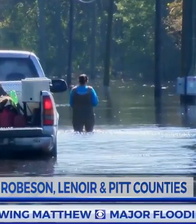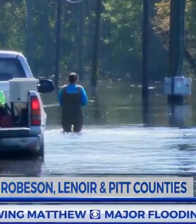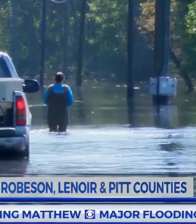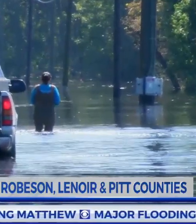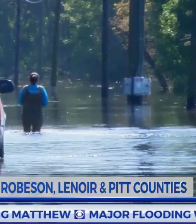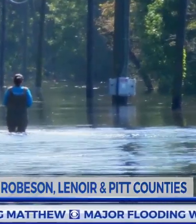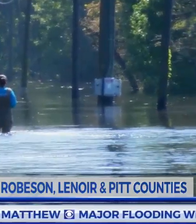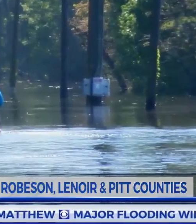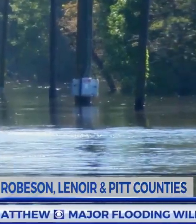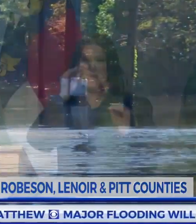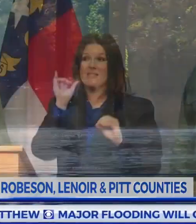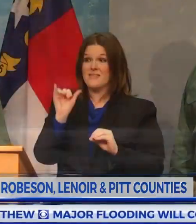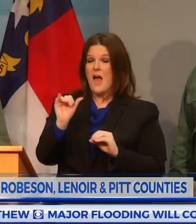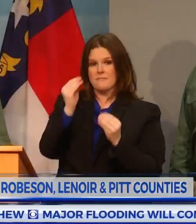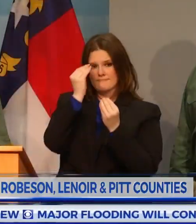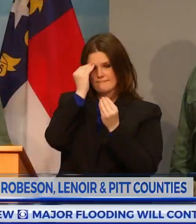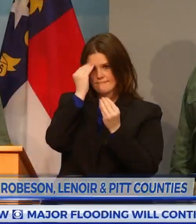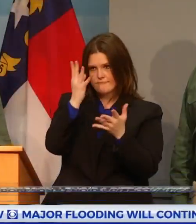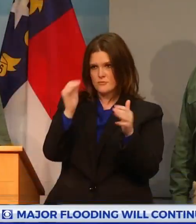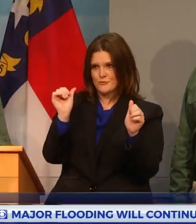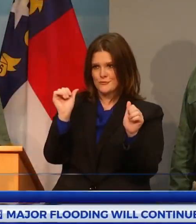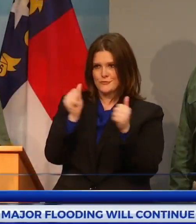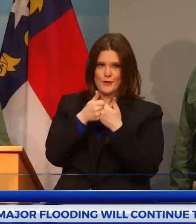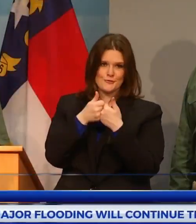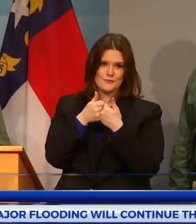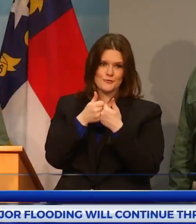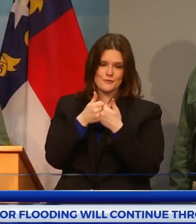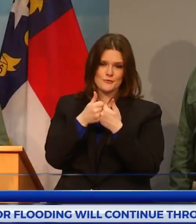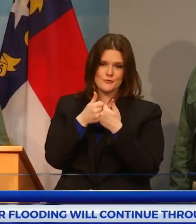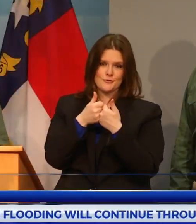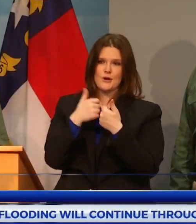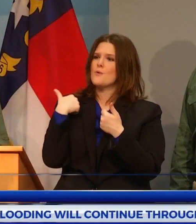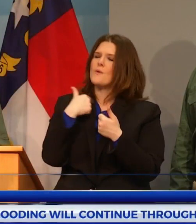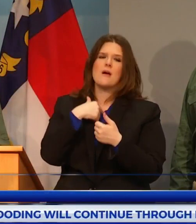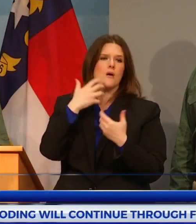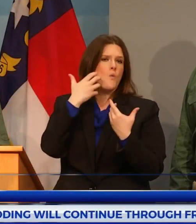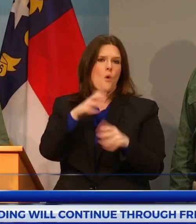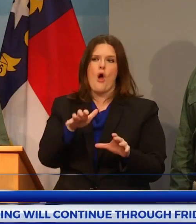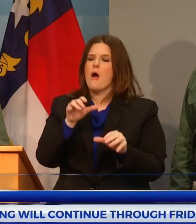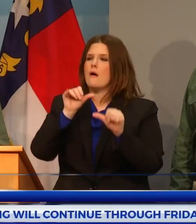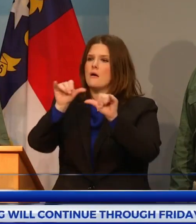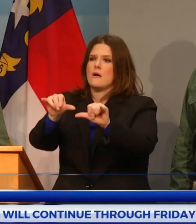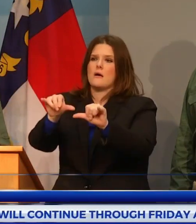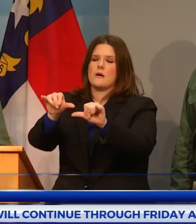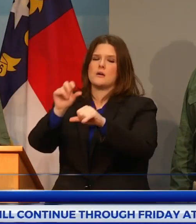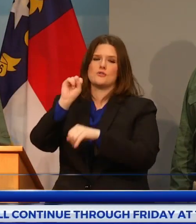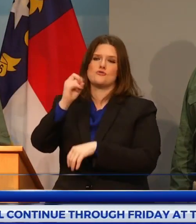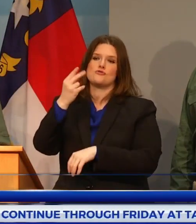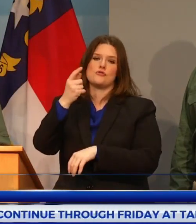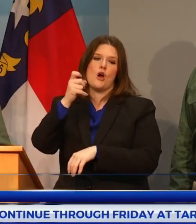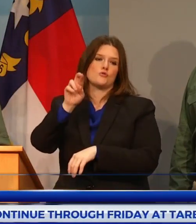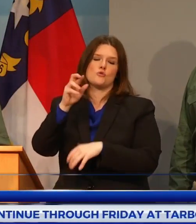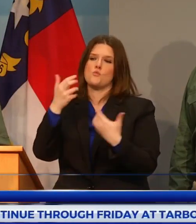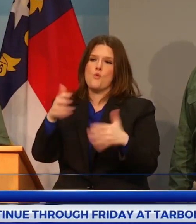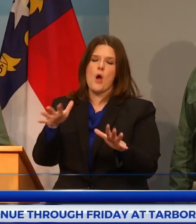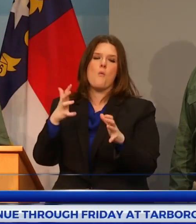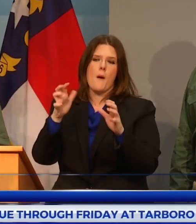PLACE. RIGHT NOW THERE ARE 3800 PEOPLE IN 43 SHELTERS ACROSS THE STATE.